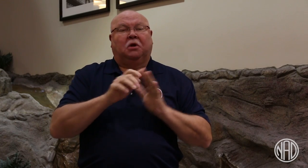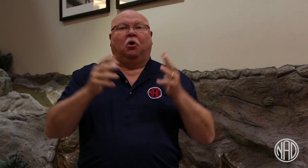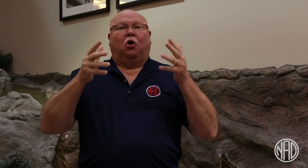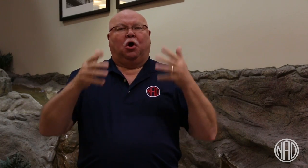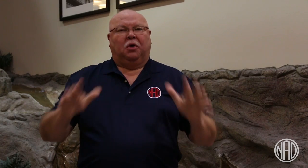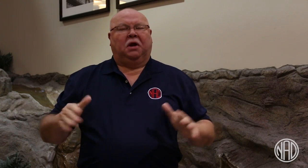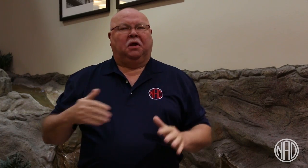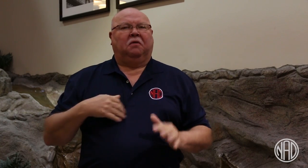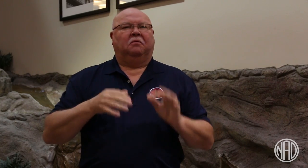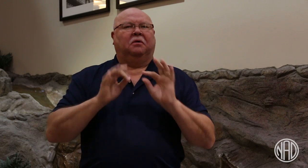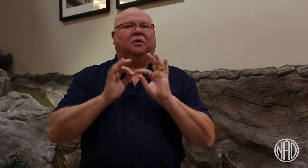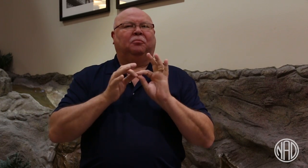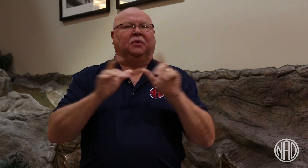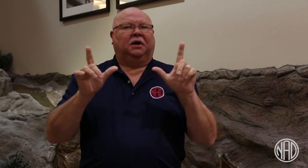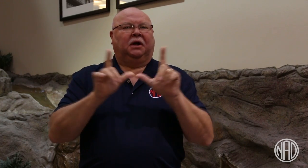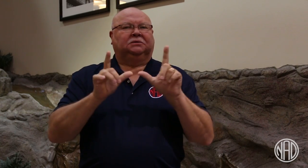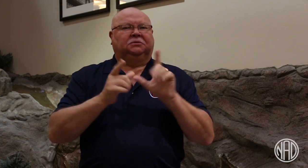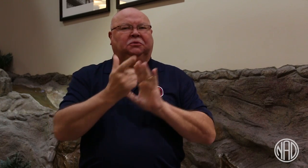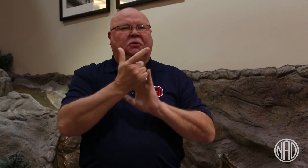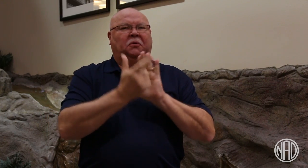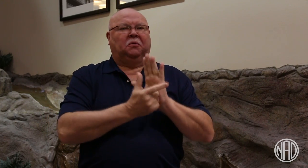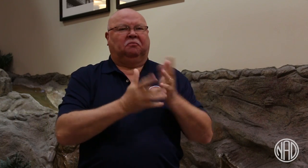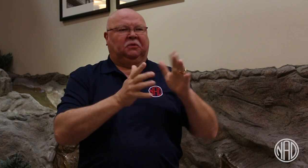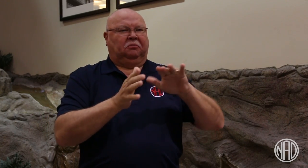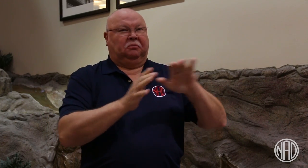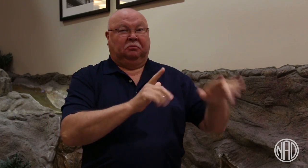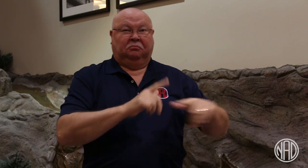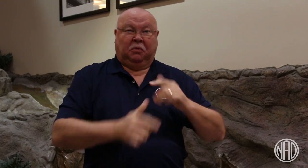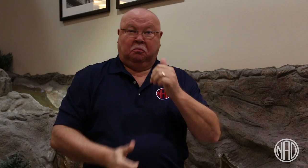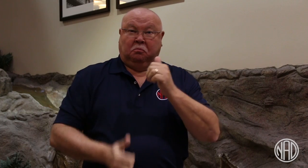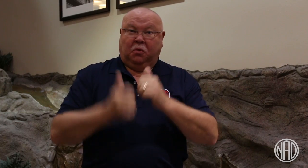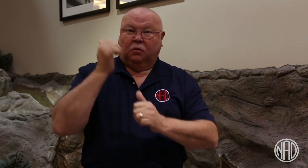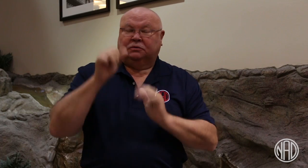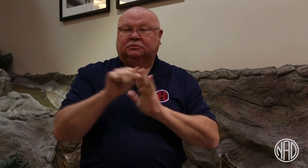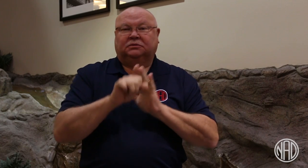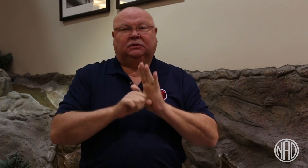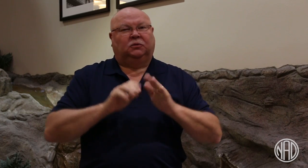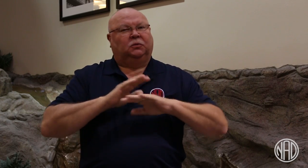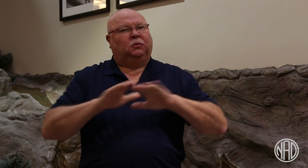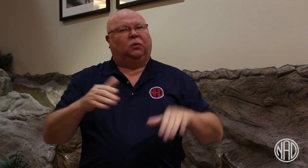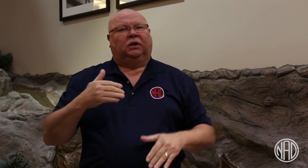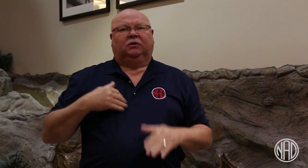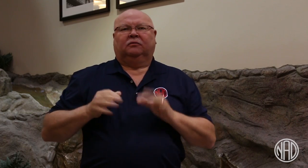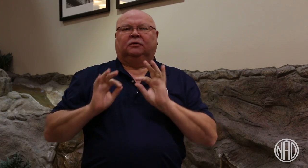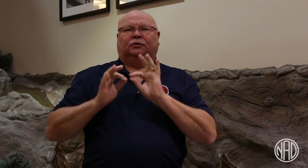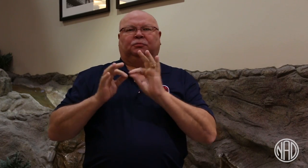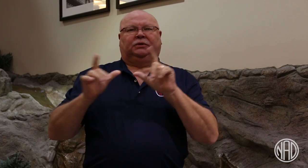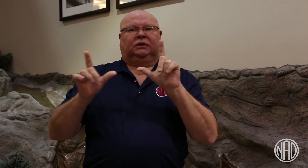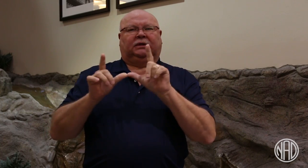For example, a few states already have interpreter licensure bills but most states do not.